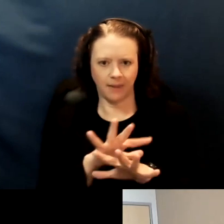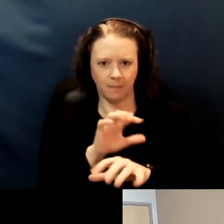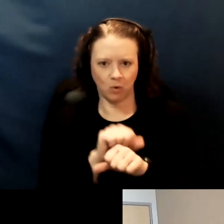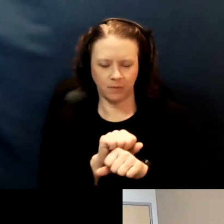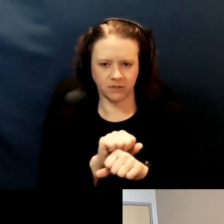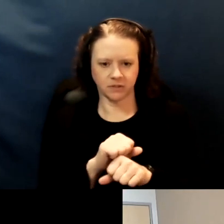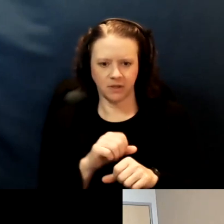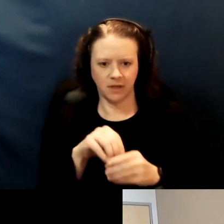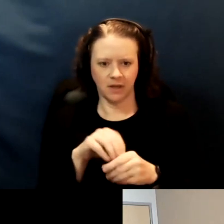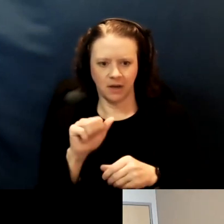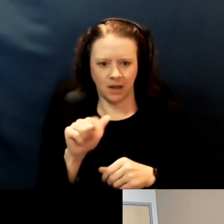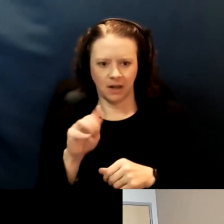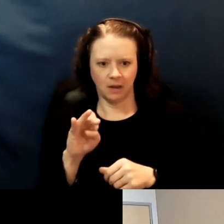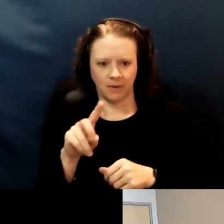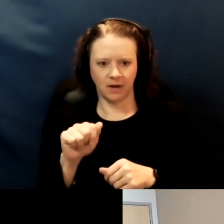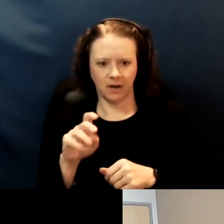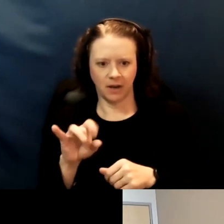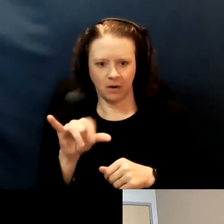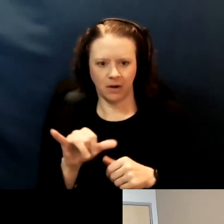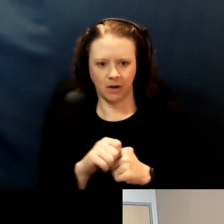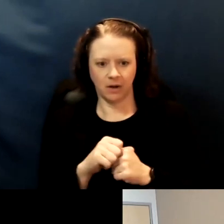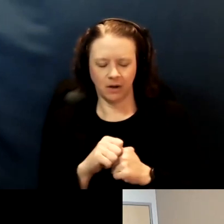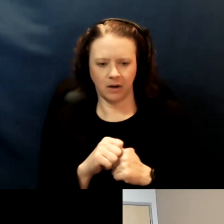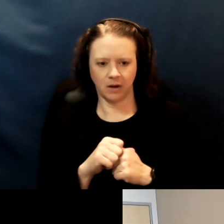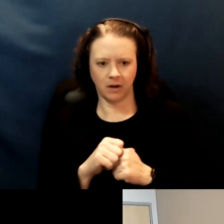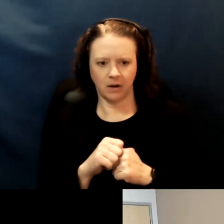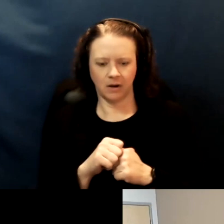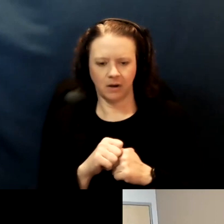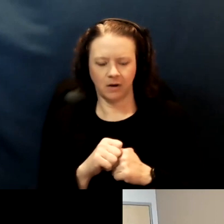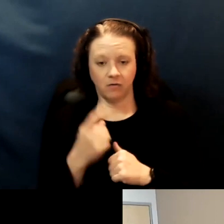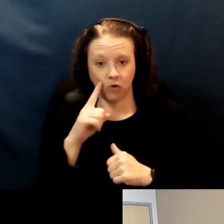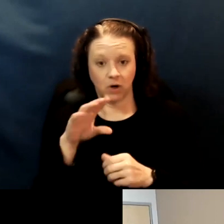in Alameda County for the in-home vaccines.